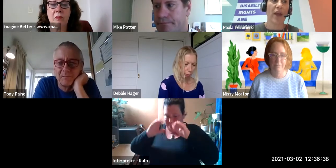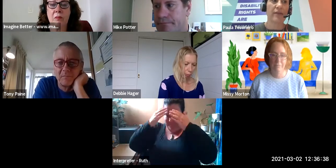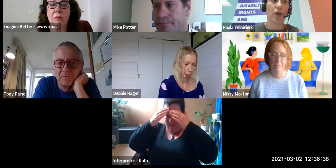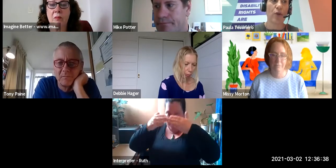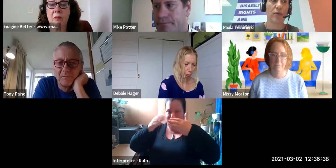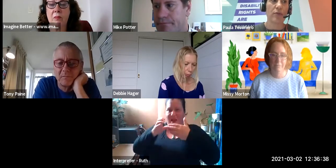that.